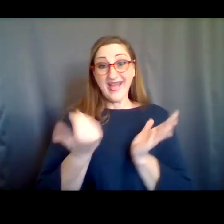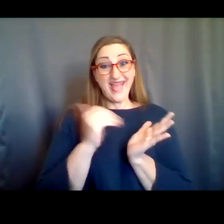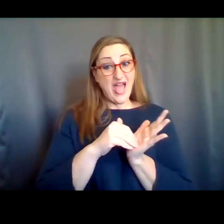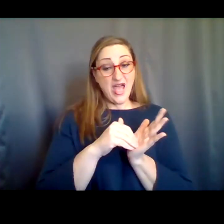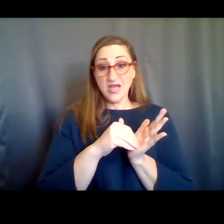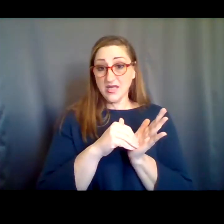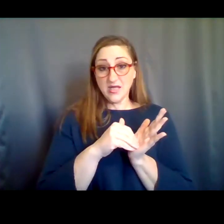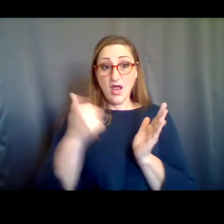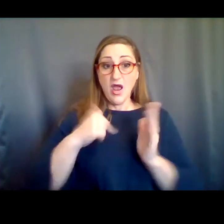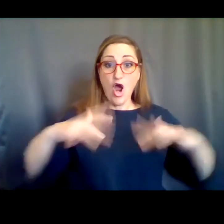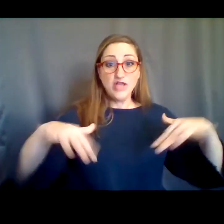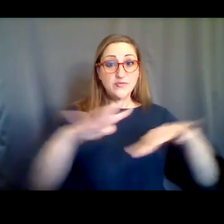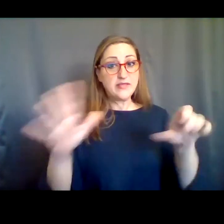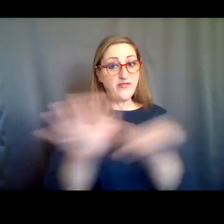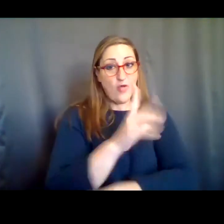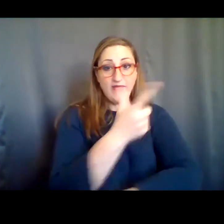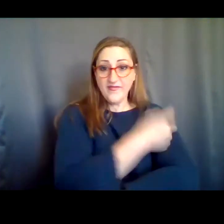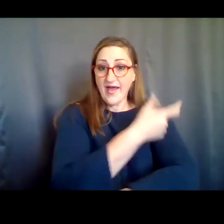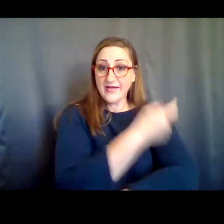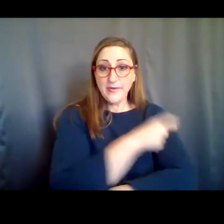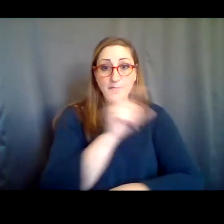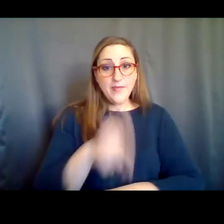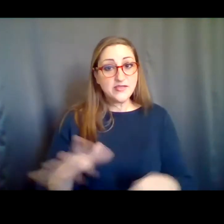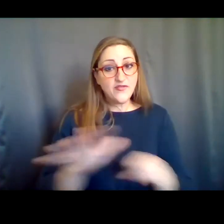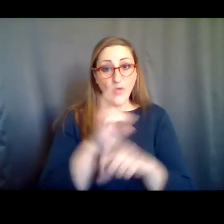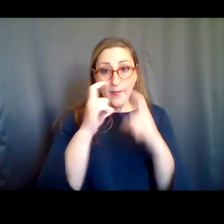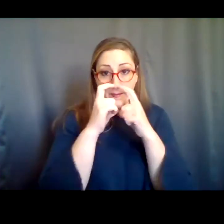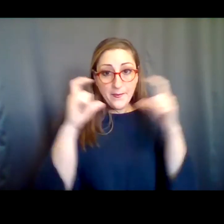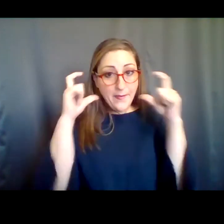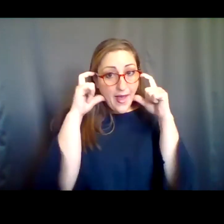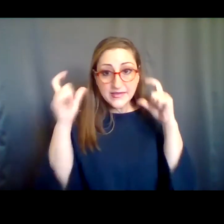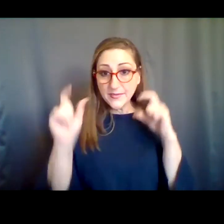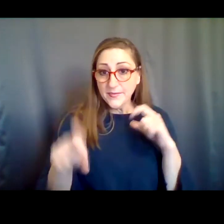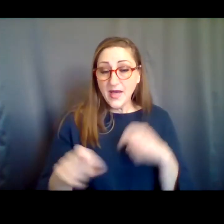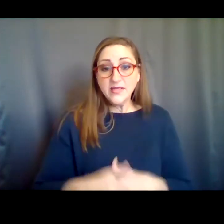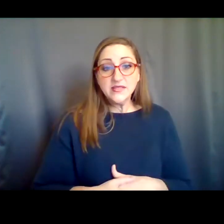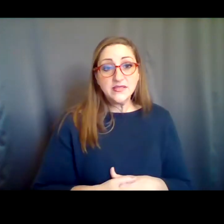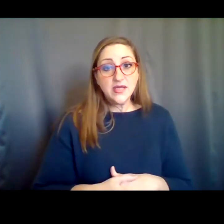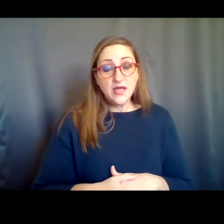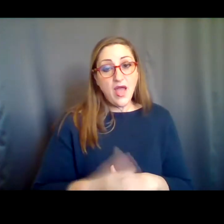. You know, we remain a fully vaccinated space. We remain a fully masked space. And we really